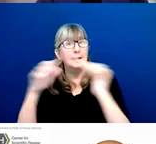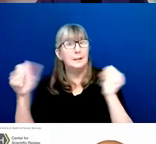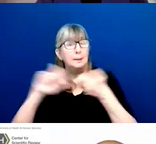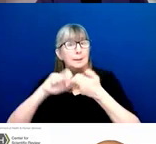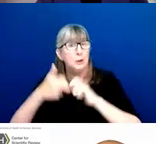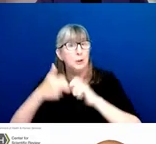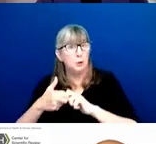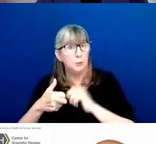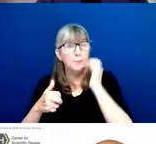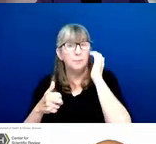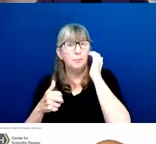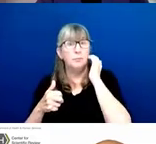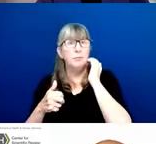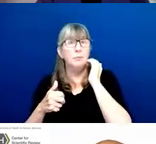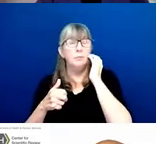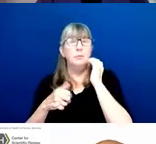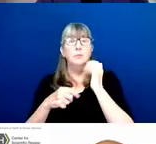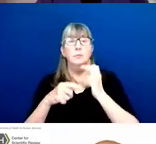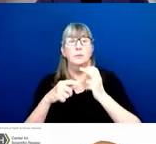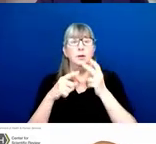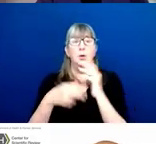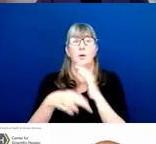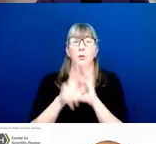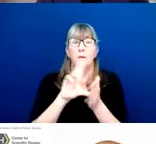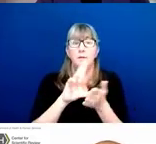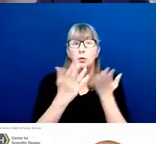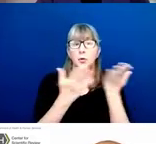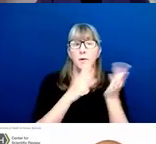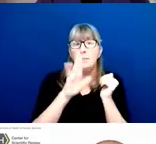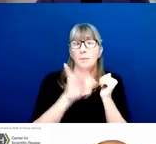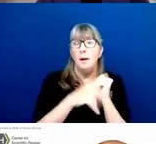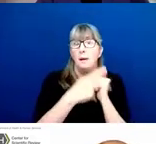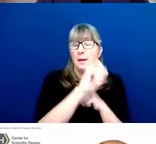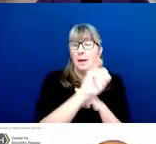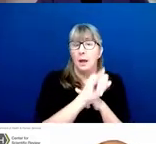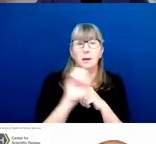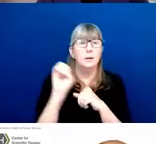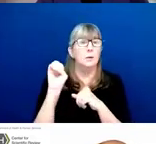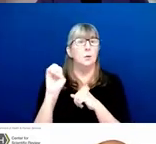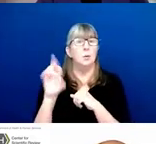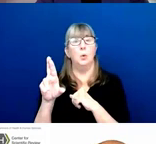If you have review service by the PI, or acute illness in the PI or a family member.